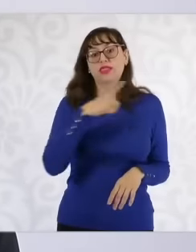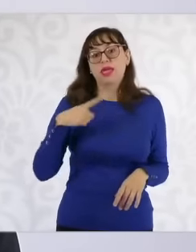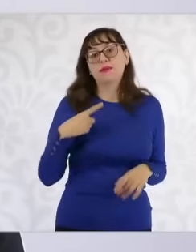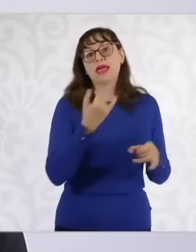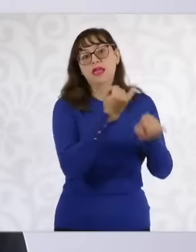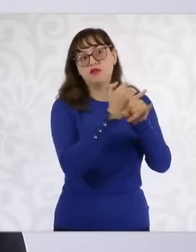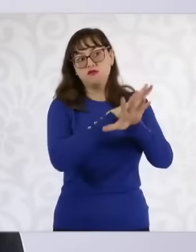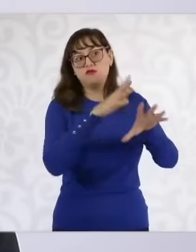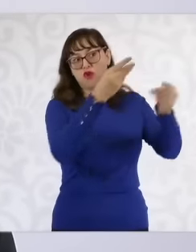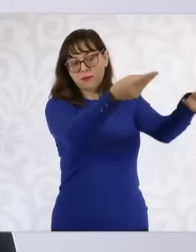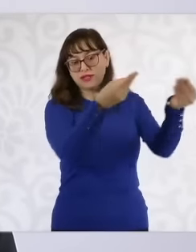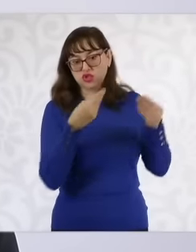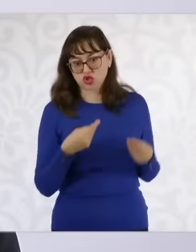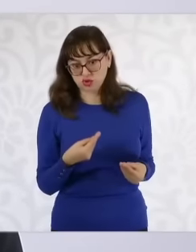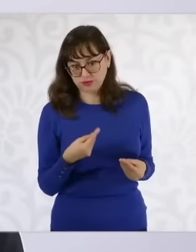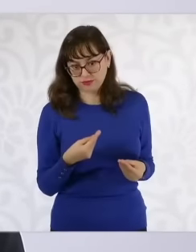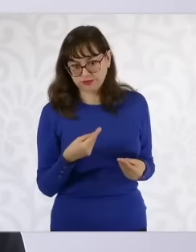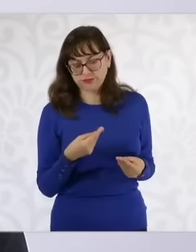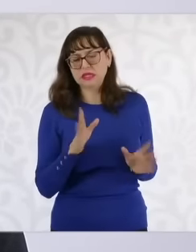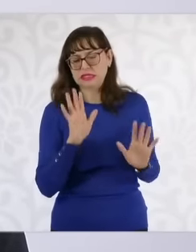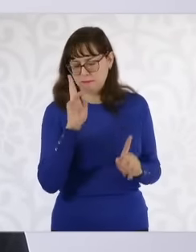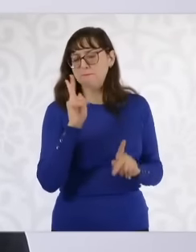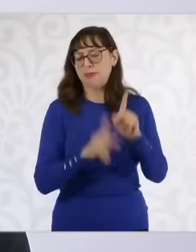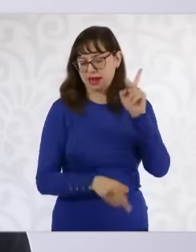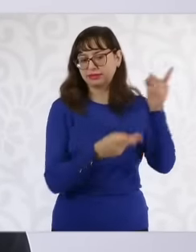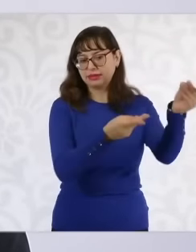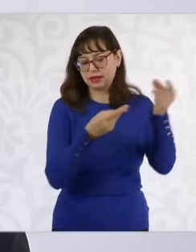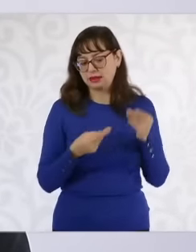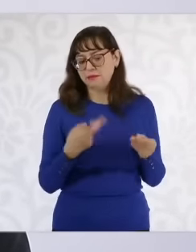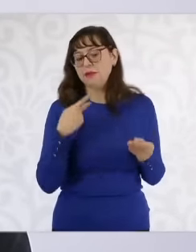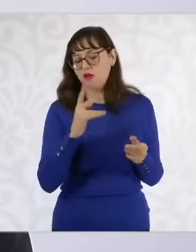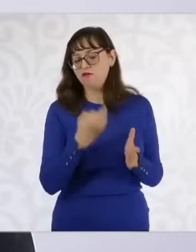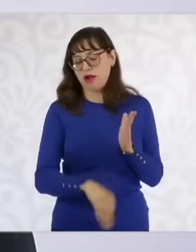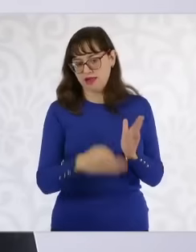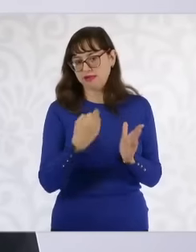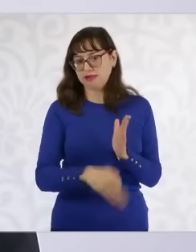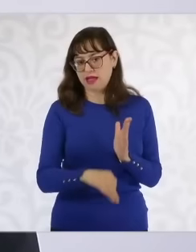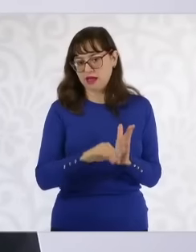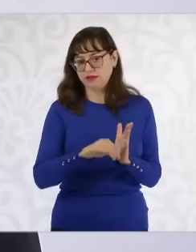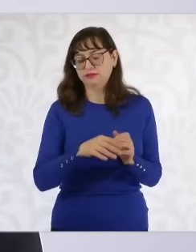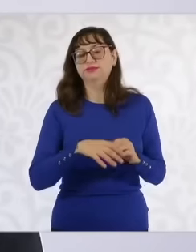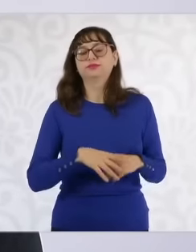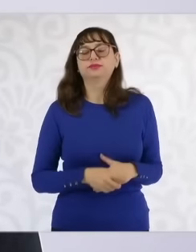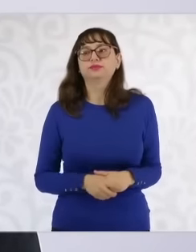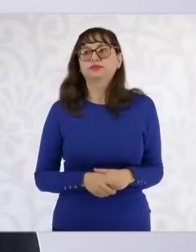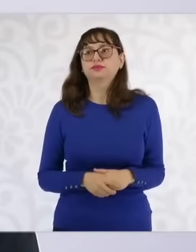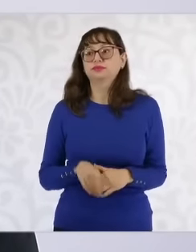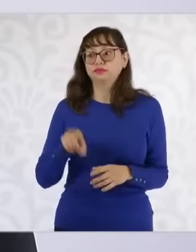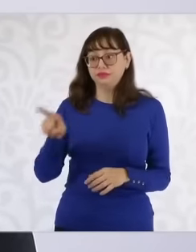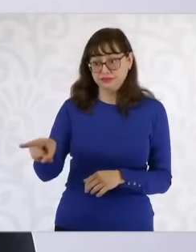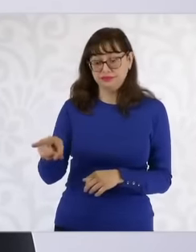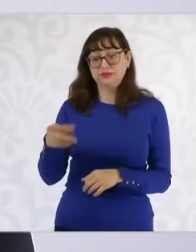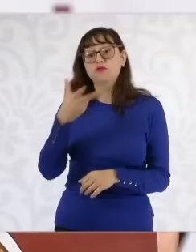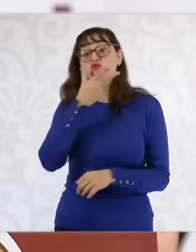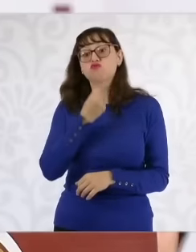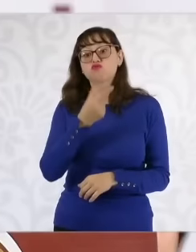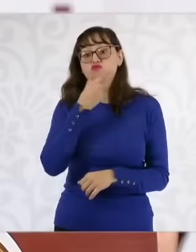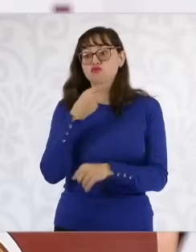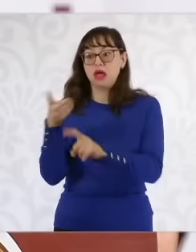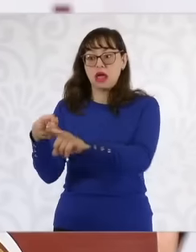that. The person who was kidnapped in Culiacán arrived by plane to a border city in